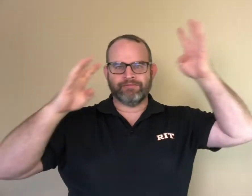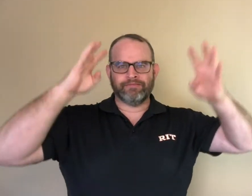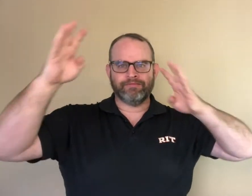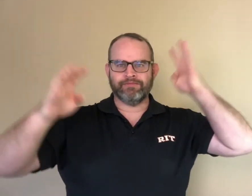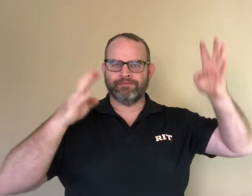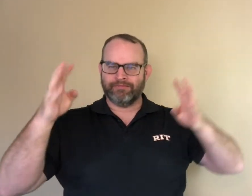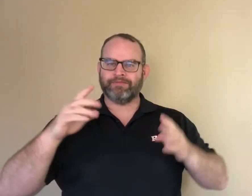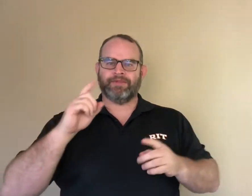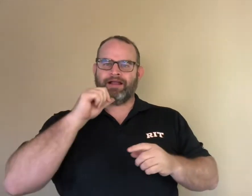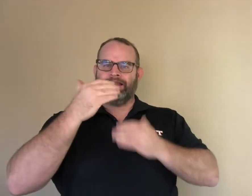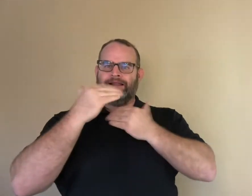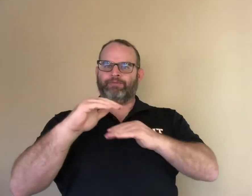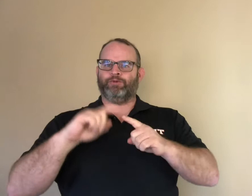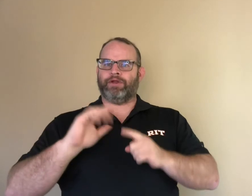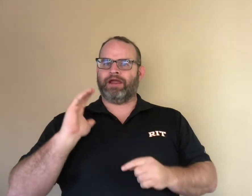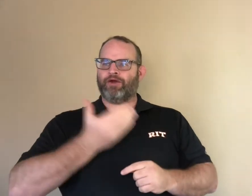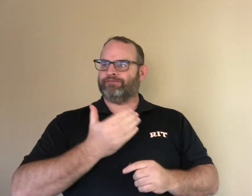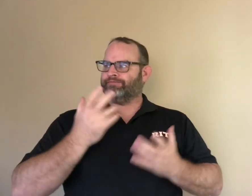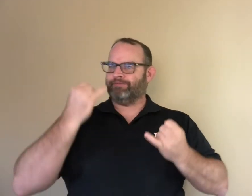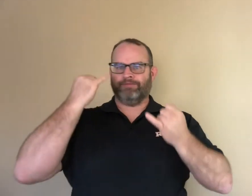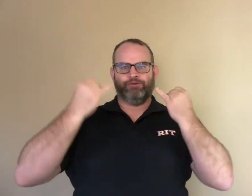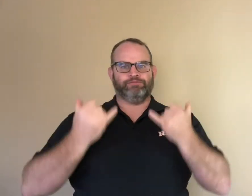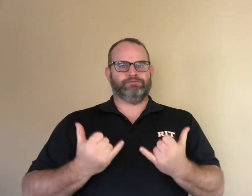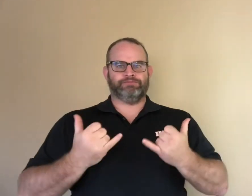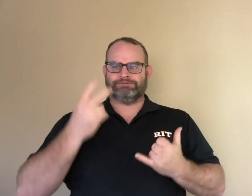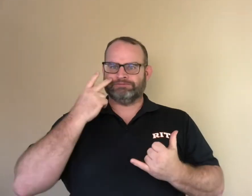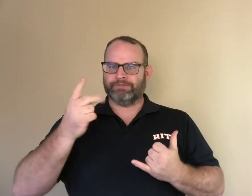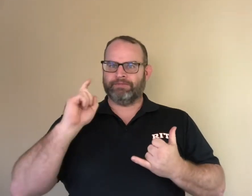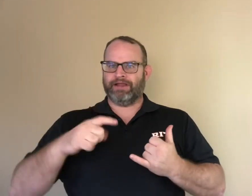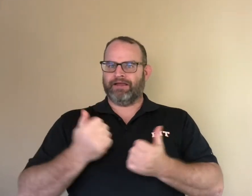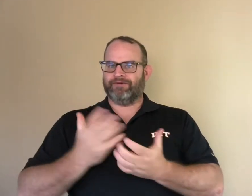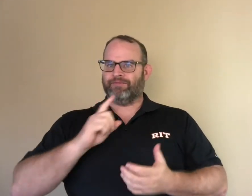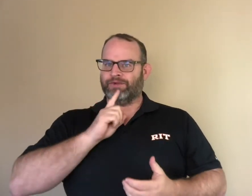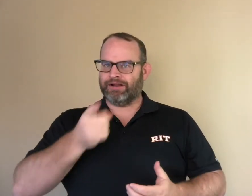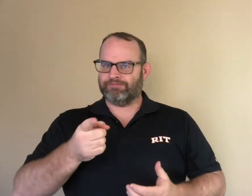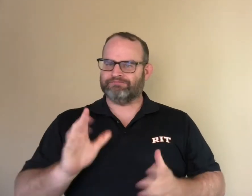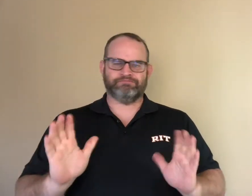Children love to be creative. We should not be limited to our real world.